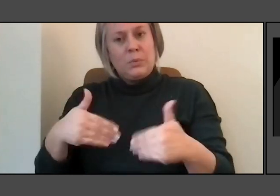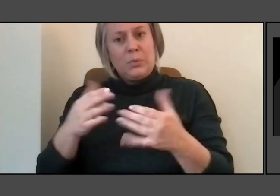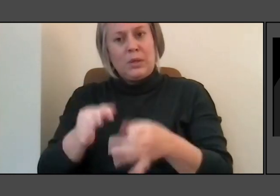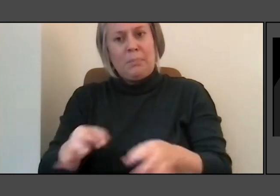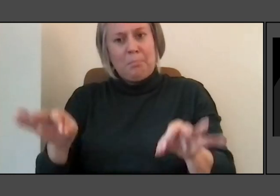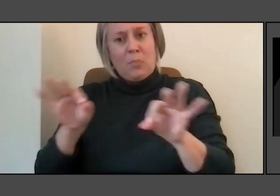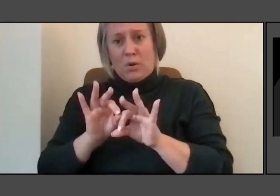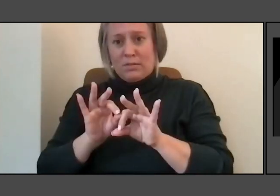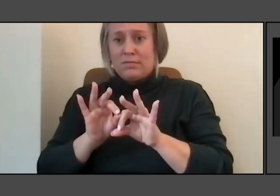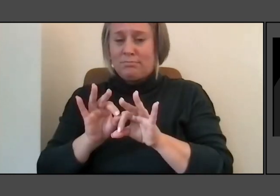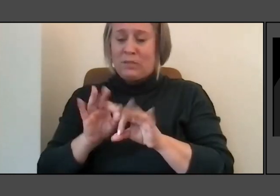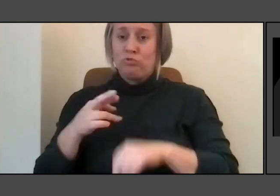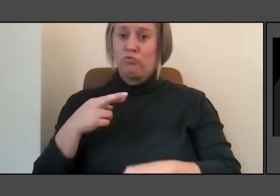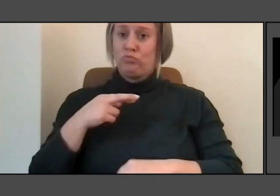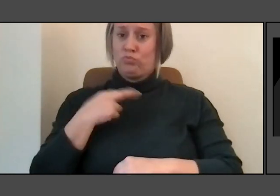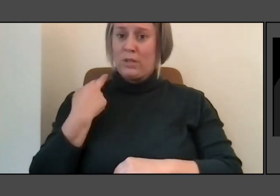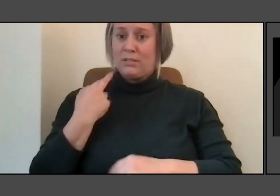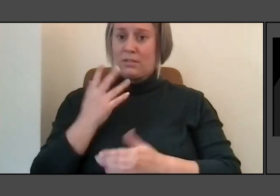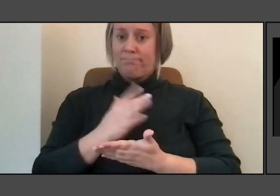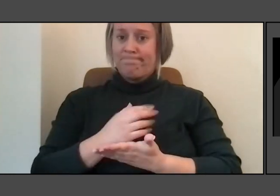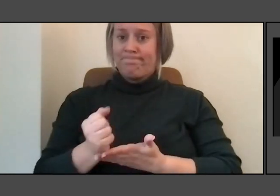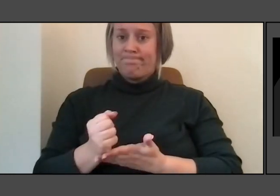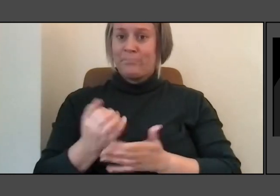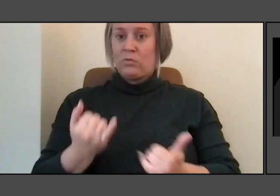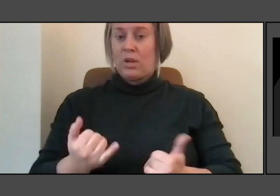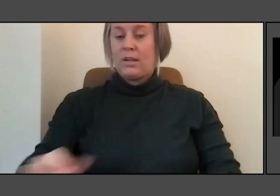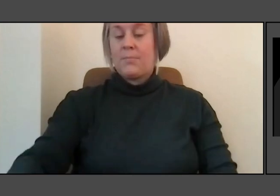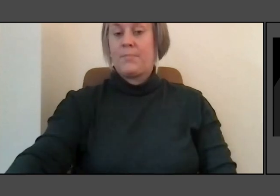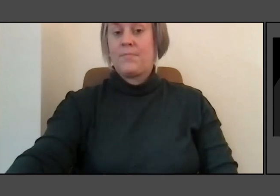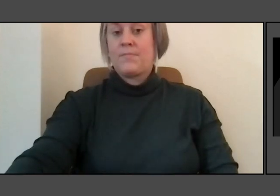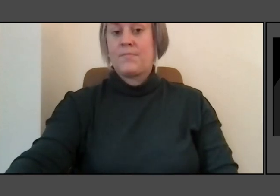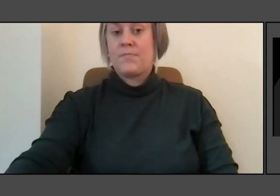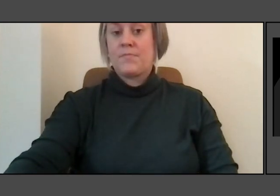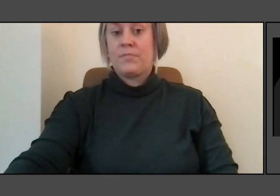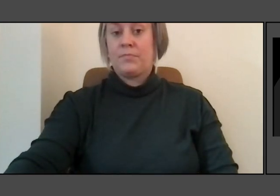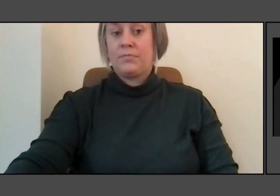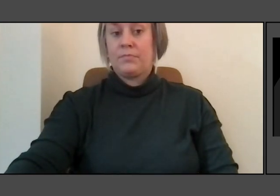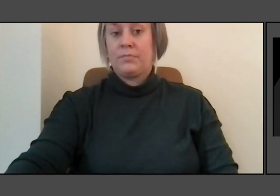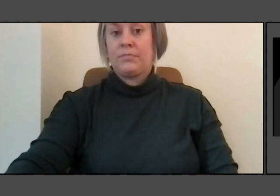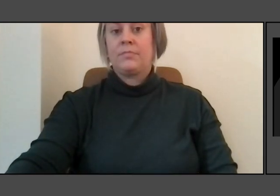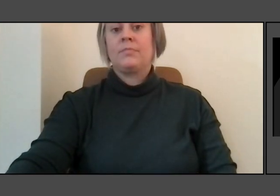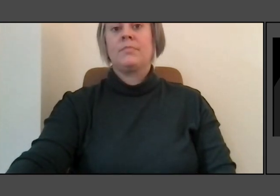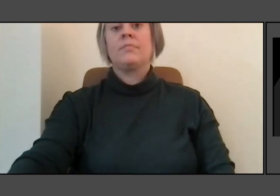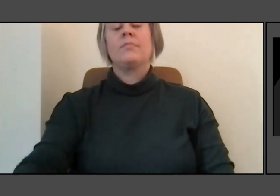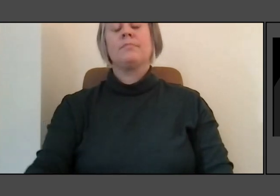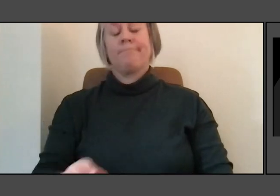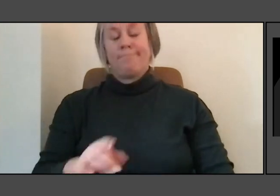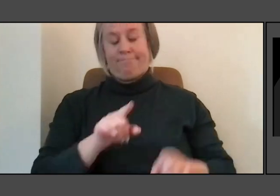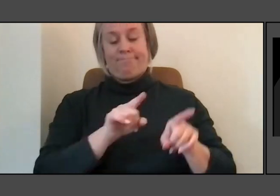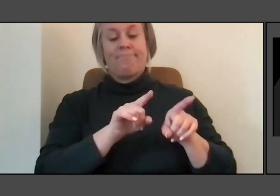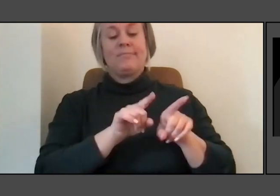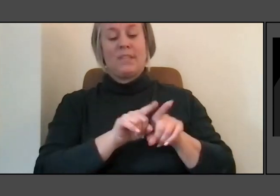I think also just looking back and thinking about when we were looking at the civil rights table,